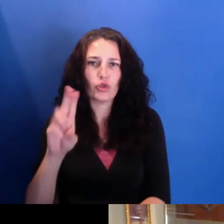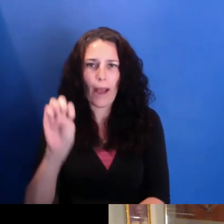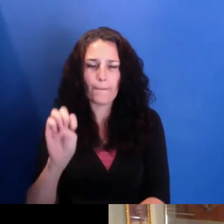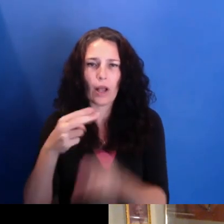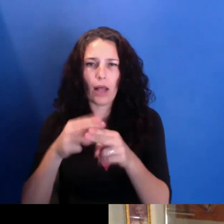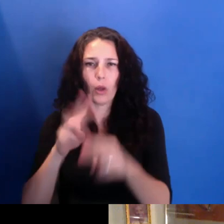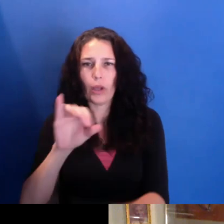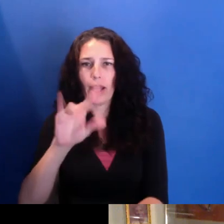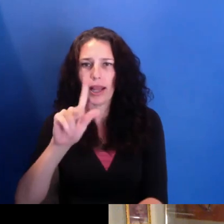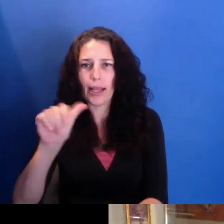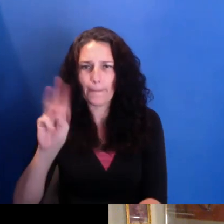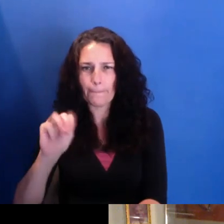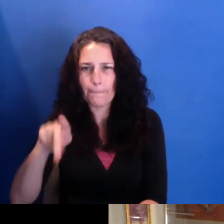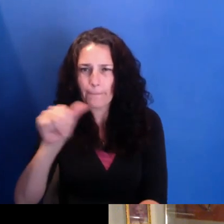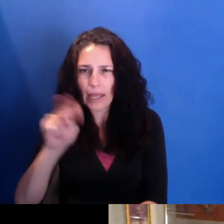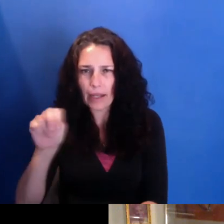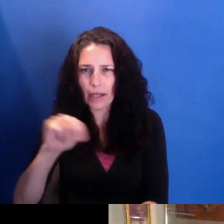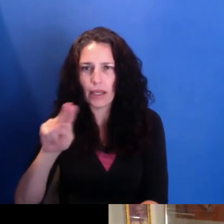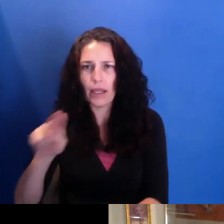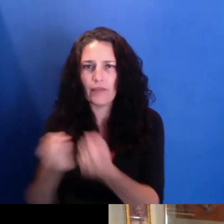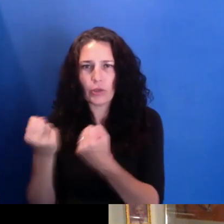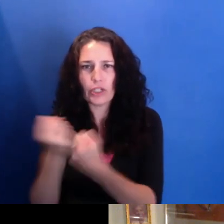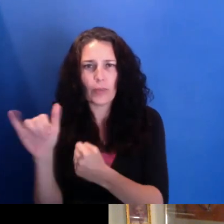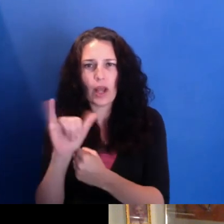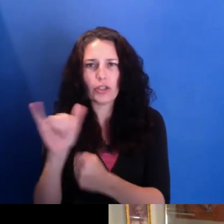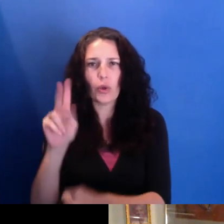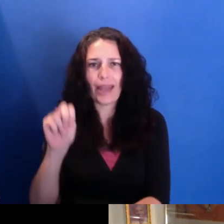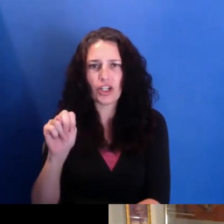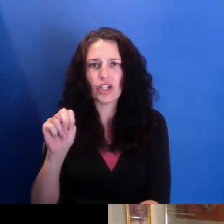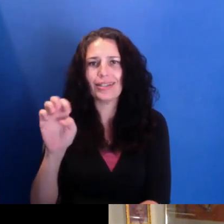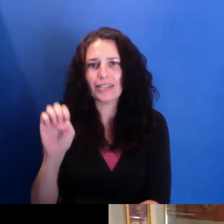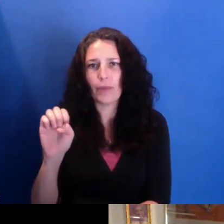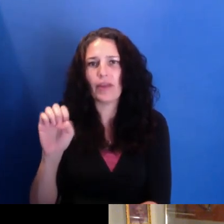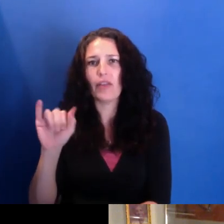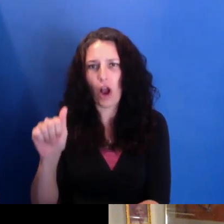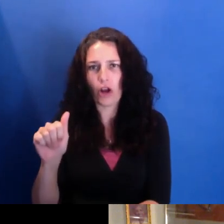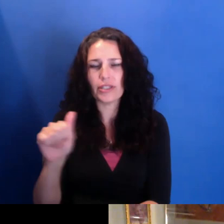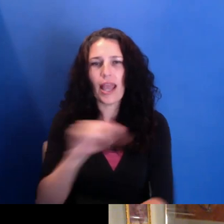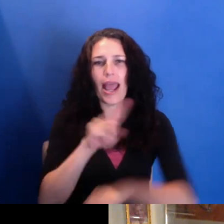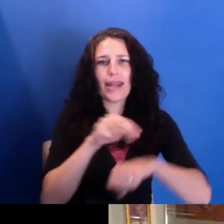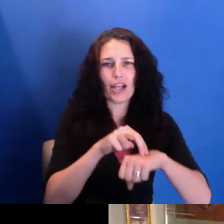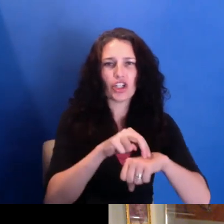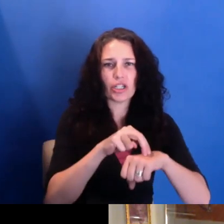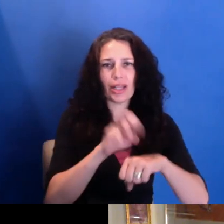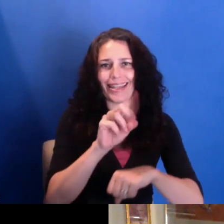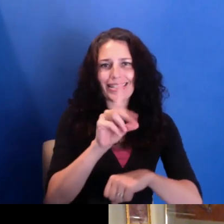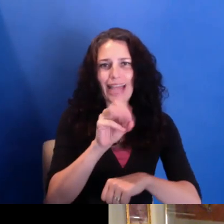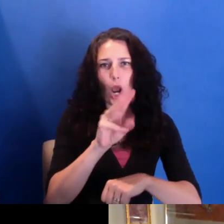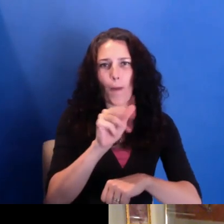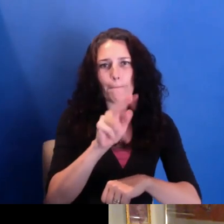has supported this work. Because it's-- to me, taxpayer dollars should pay for this because it's for the society.